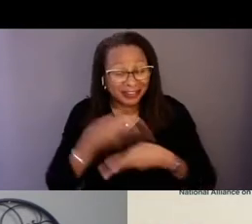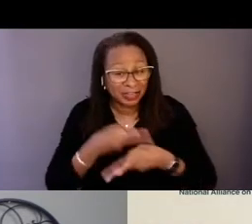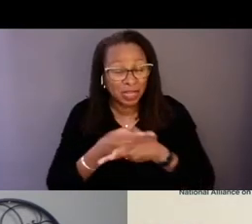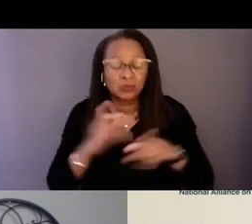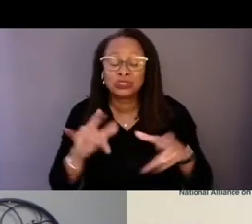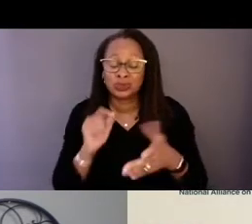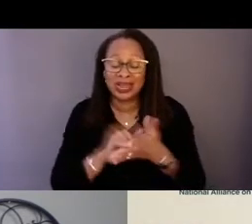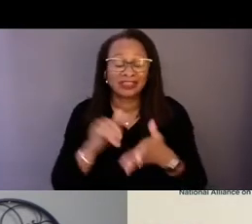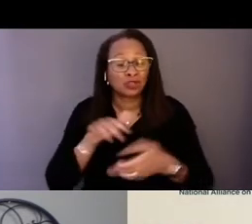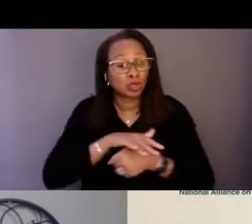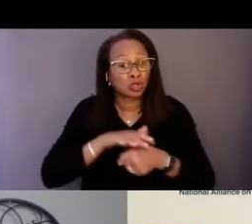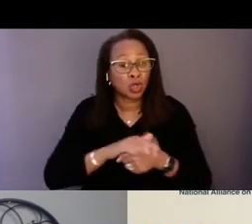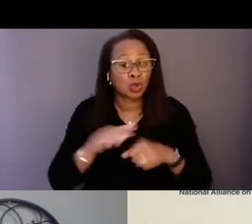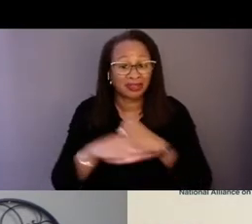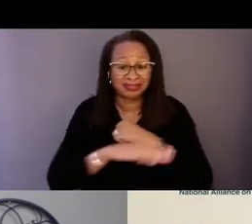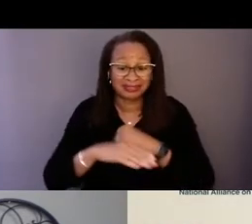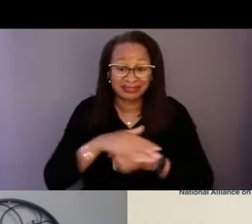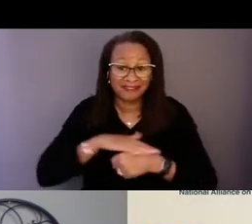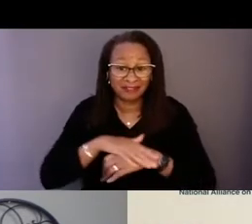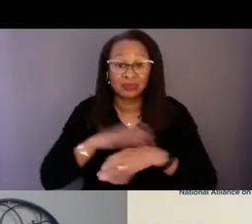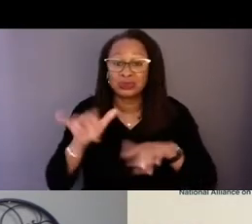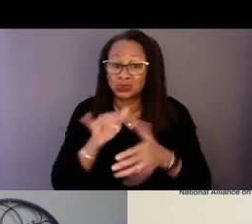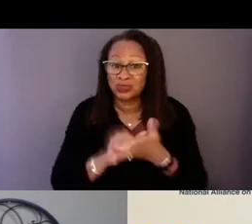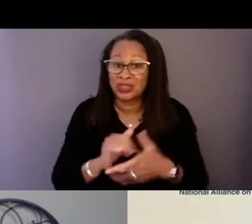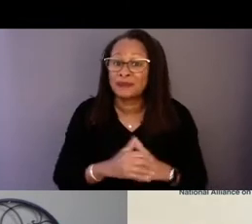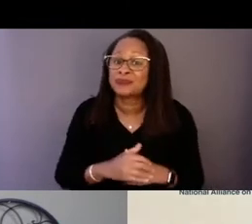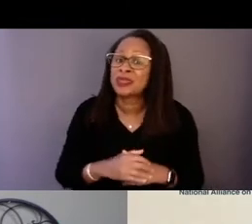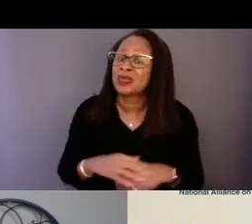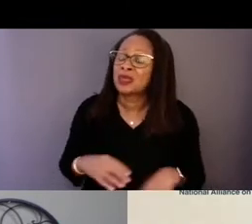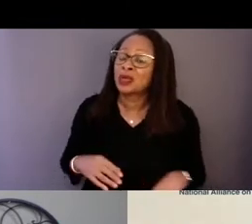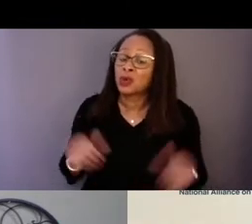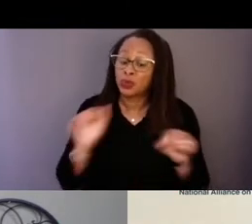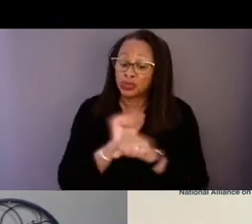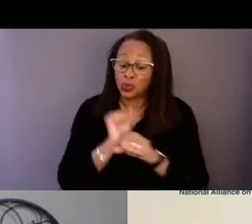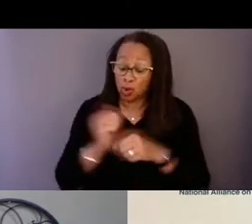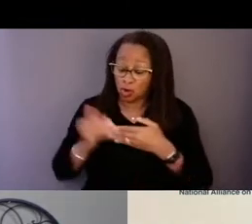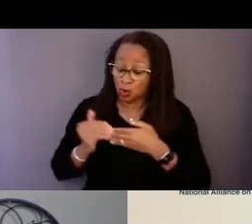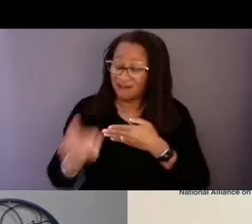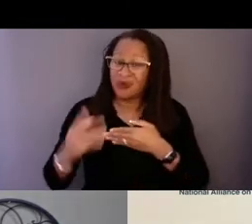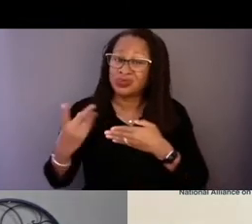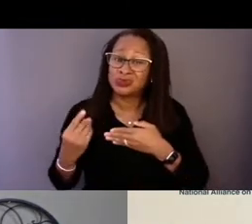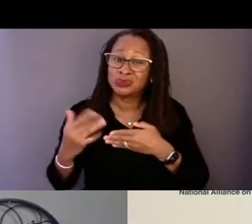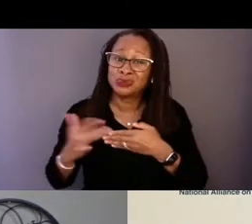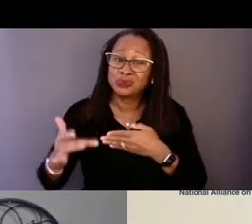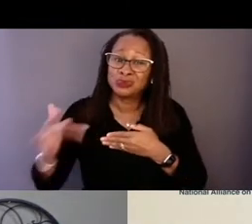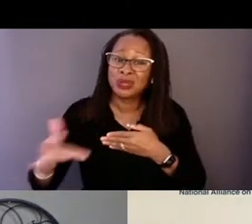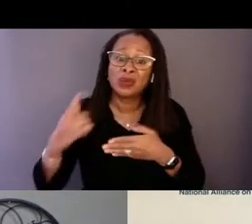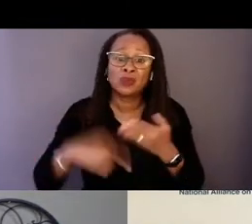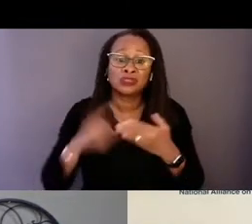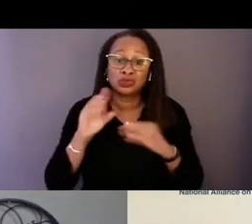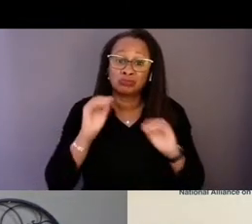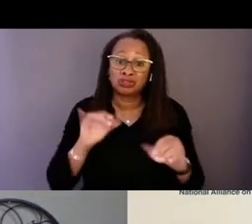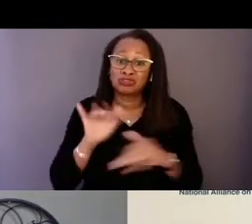In terms of the work going forward and what you put in your recommendations, I think the first couple.